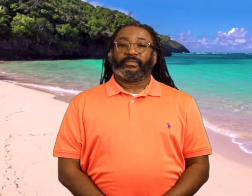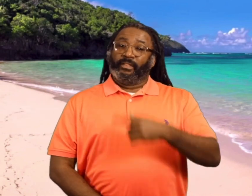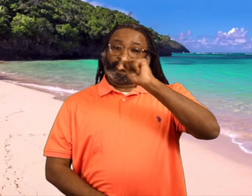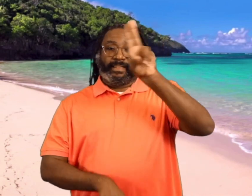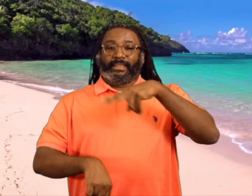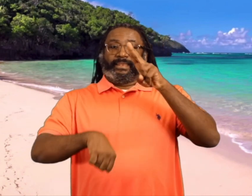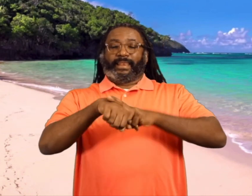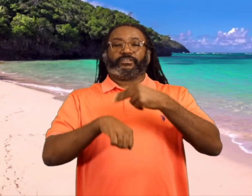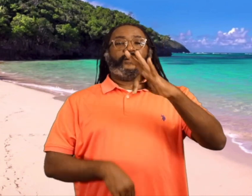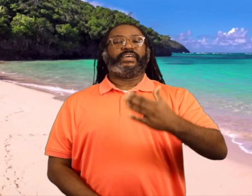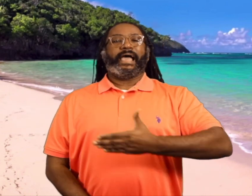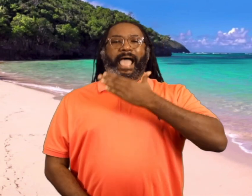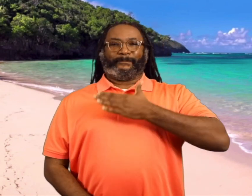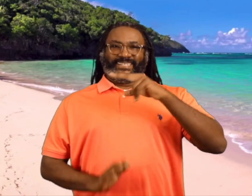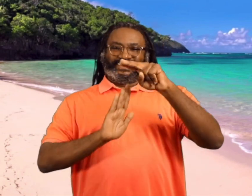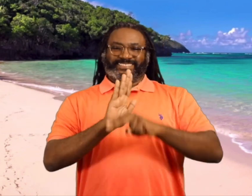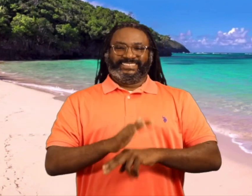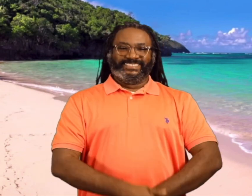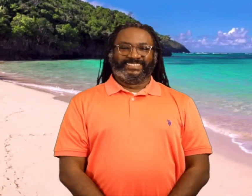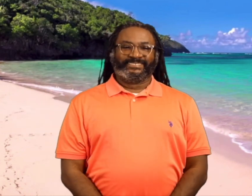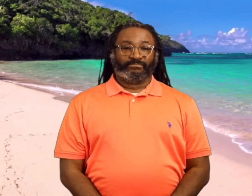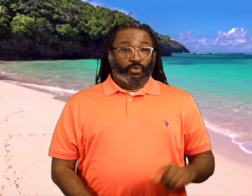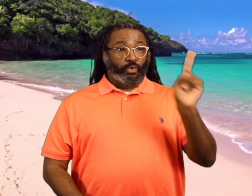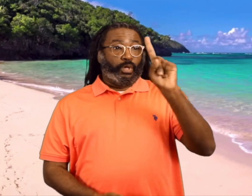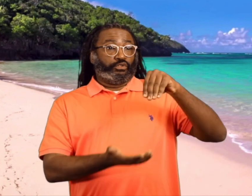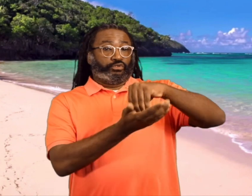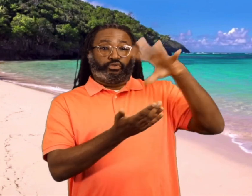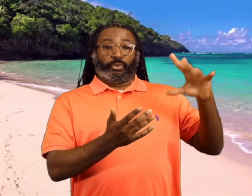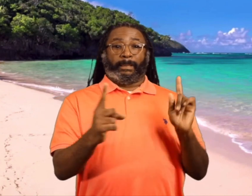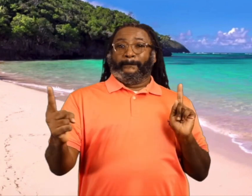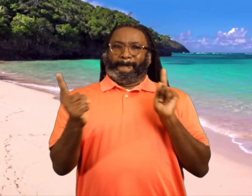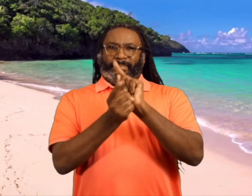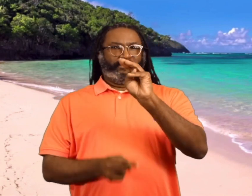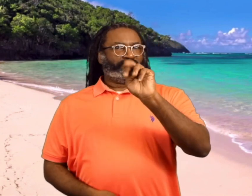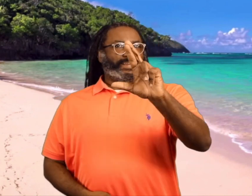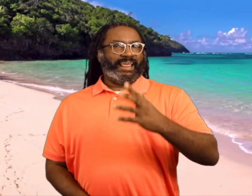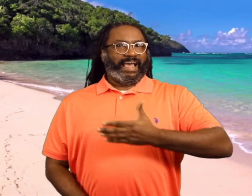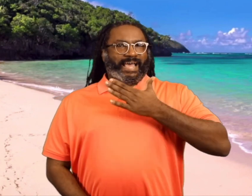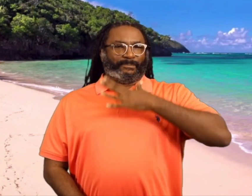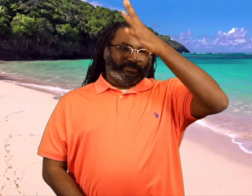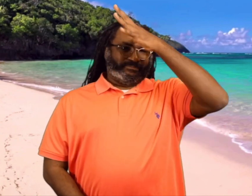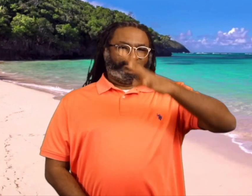the nature of happiness, where students meet Mr. Happy Man